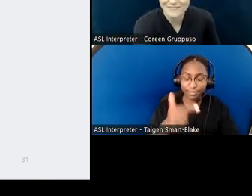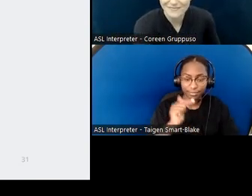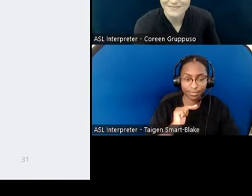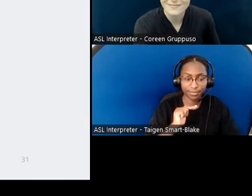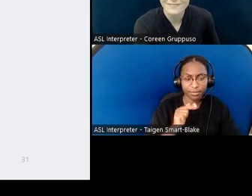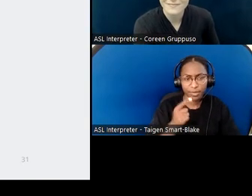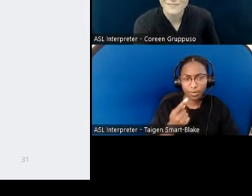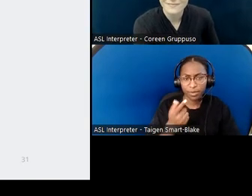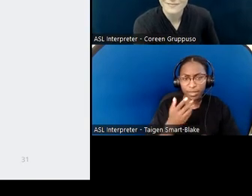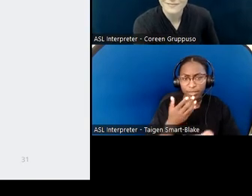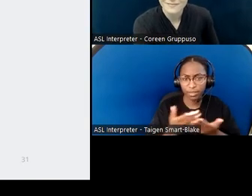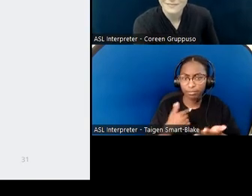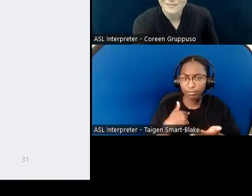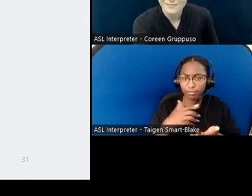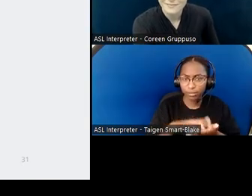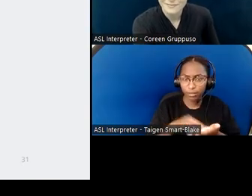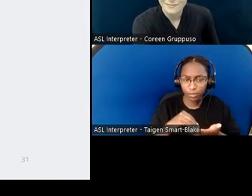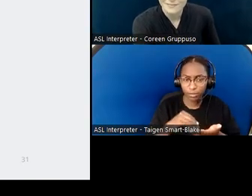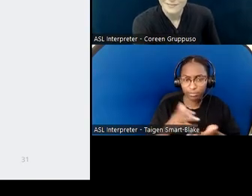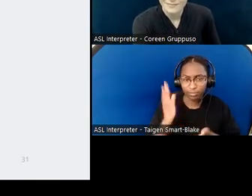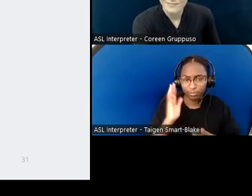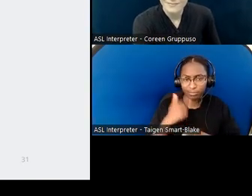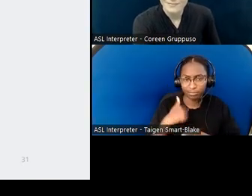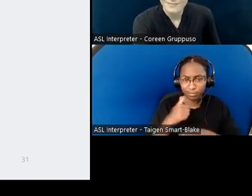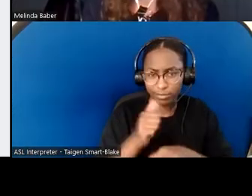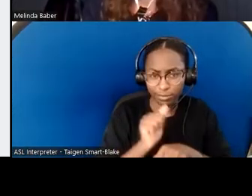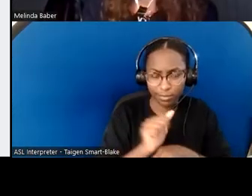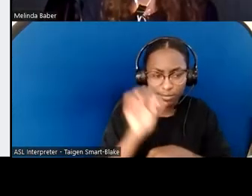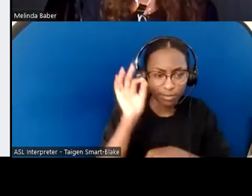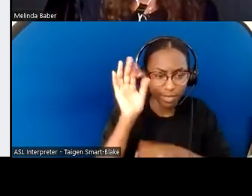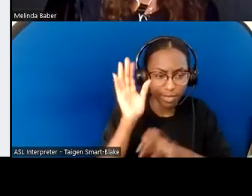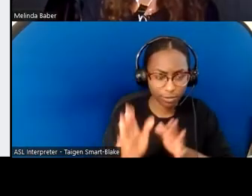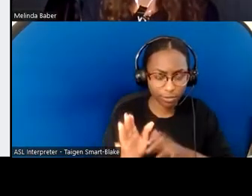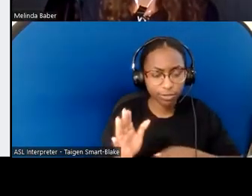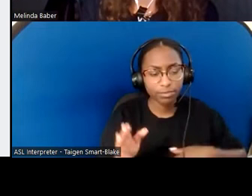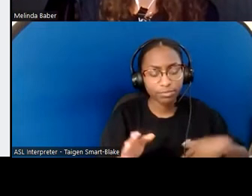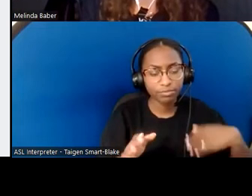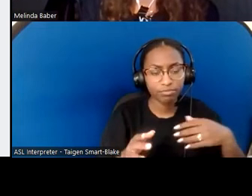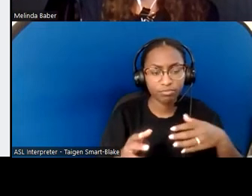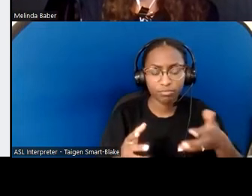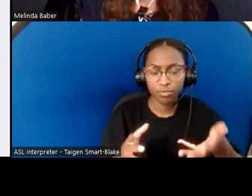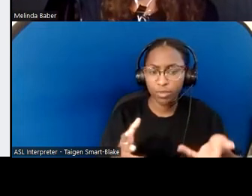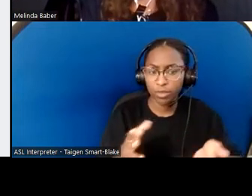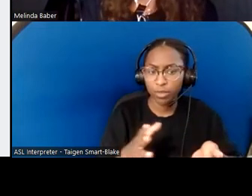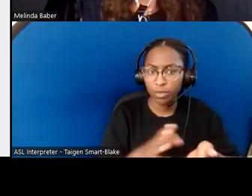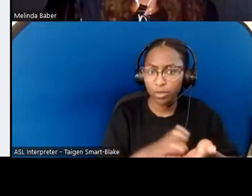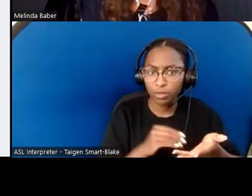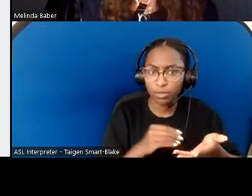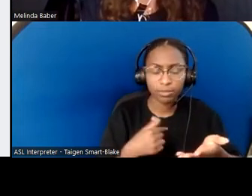was to learn to be spontaneous and trust that the person